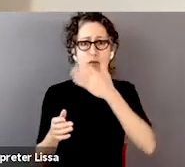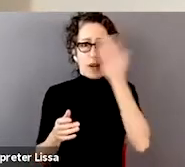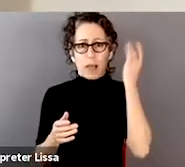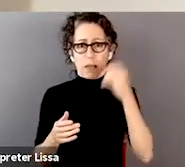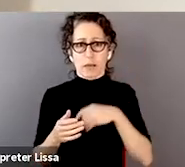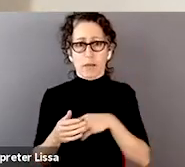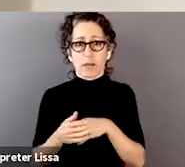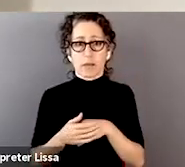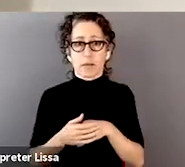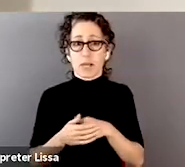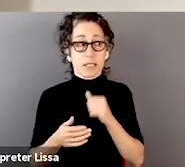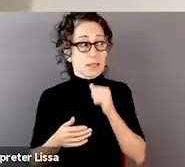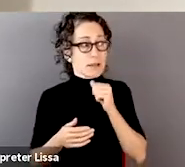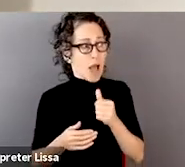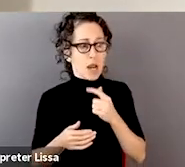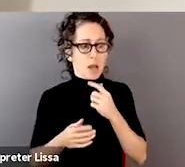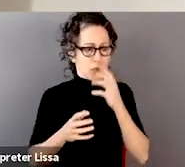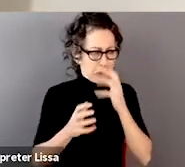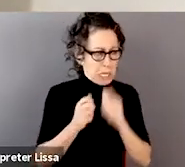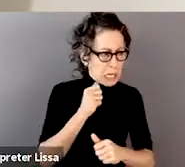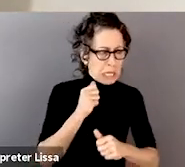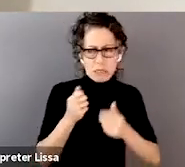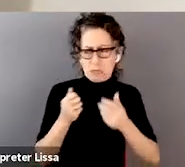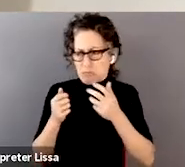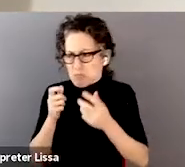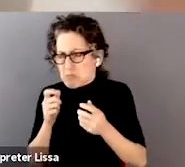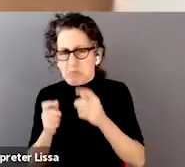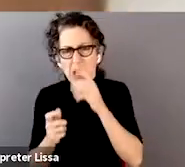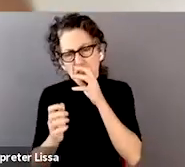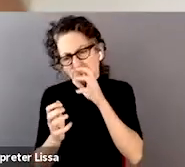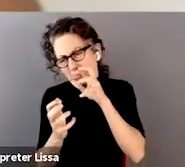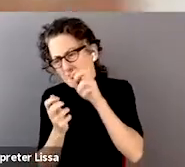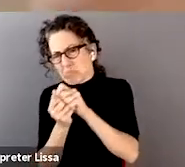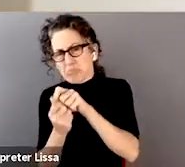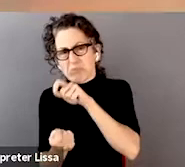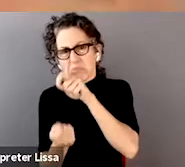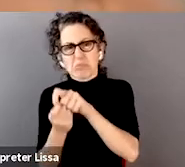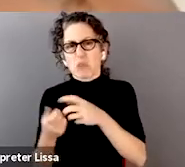and I don't want naivety to end up with a sort of result in this end product